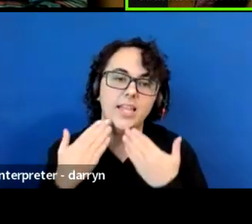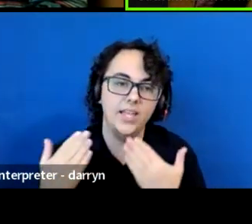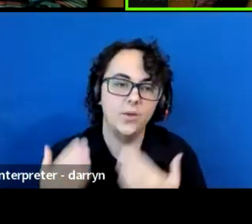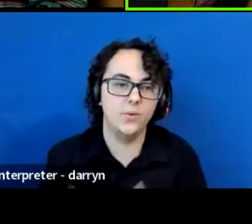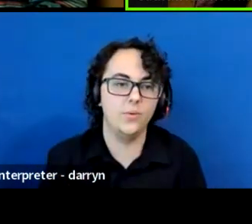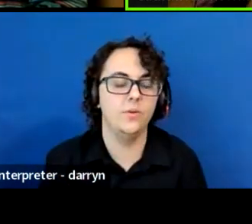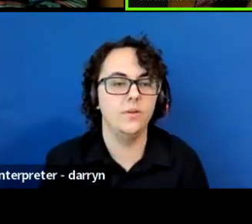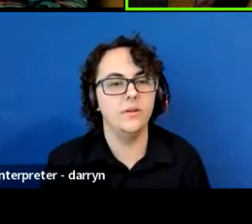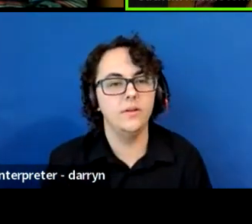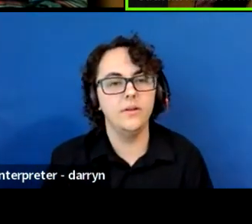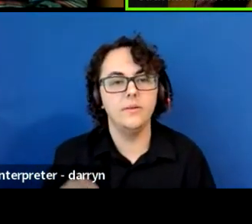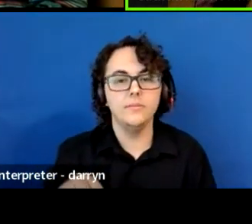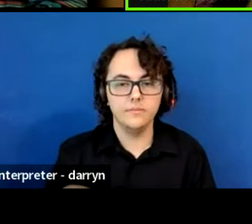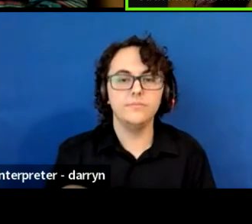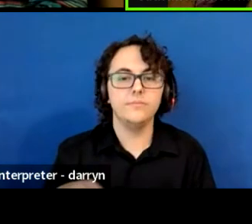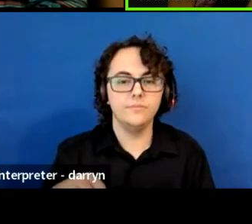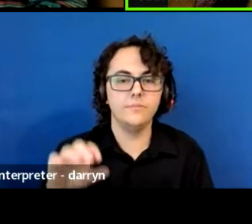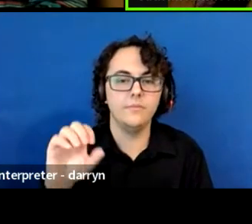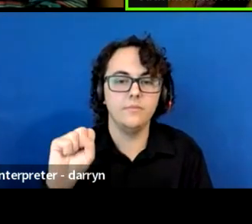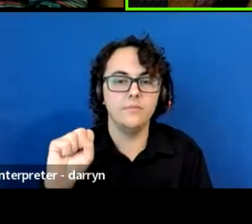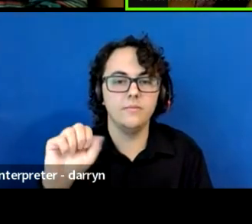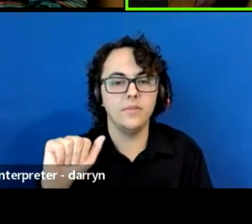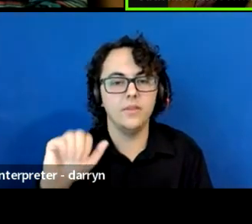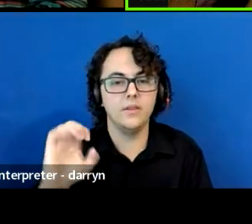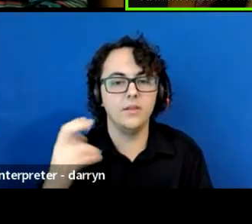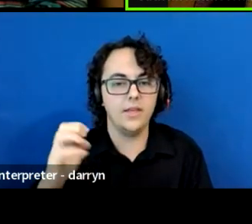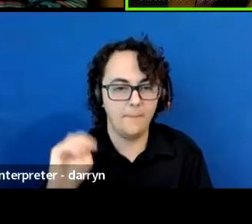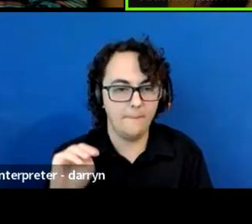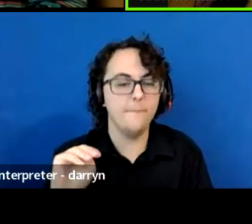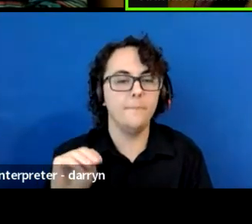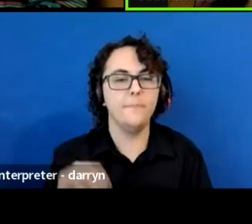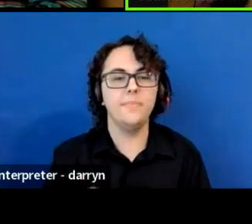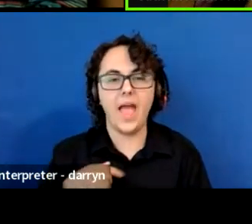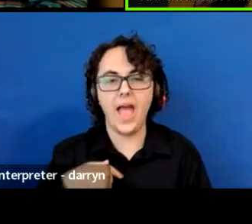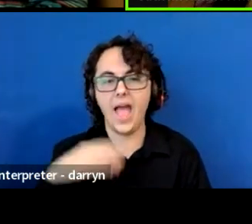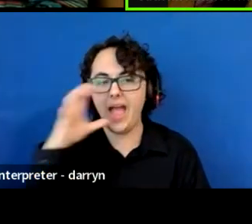So I guess I'll start with some of the work that we do.